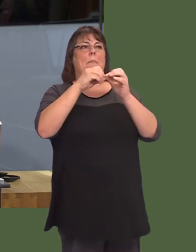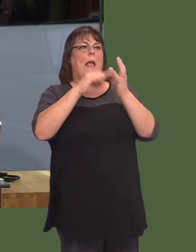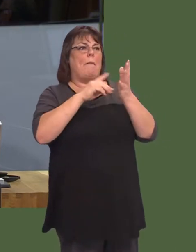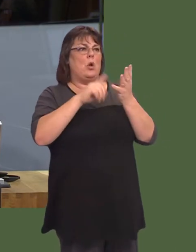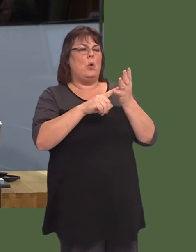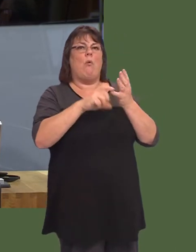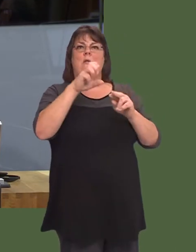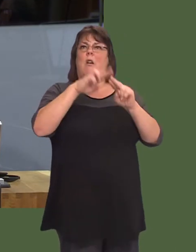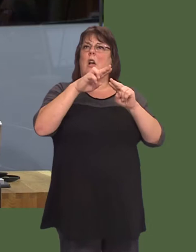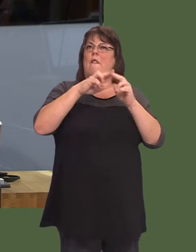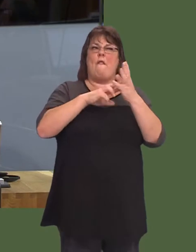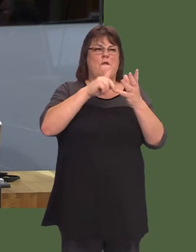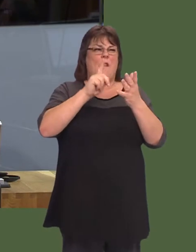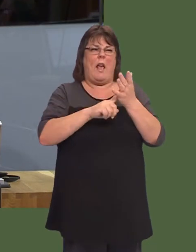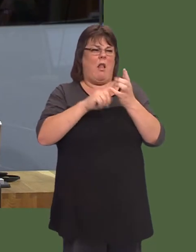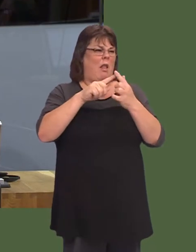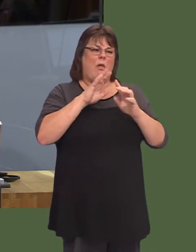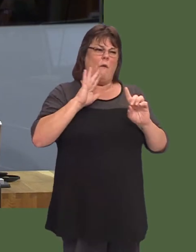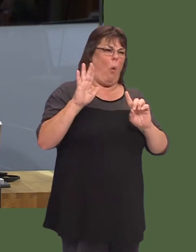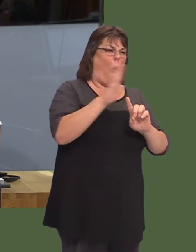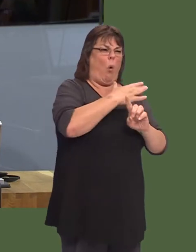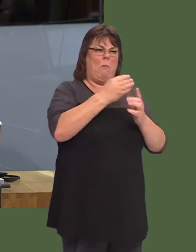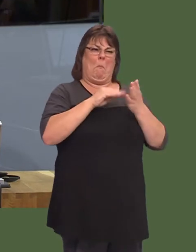Local Health Board, £35 million, Cardiff and Vale University Local Health Board, £31 million.